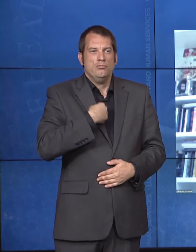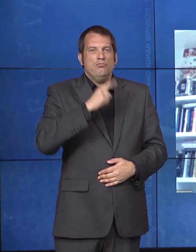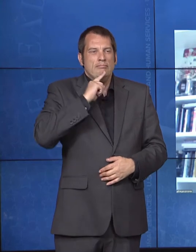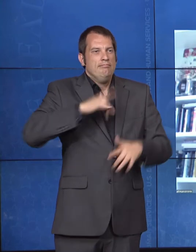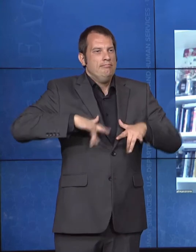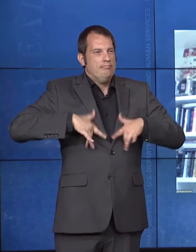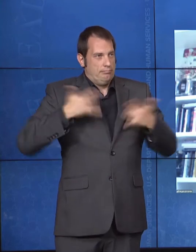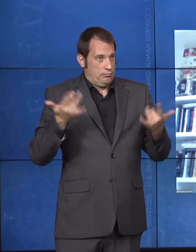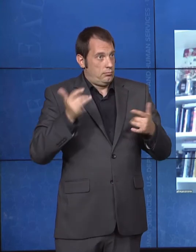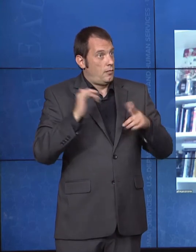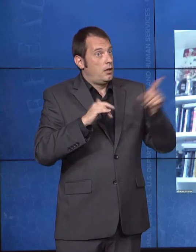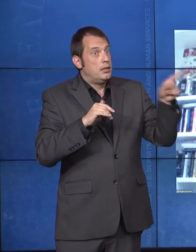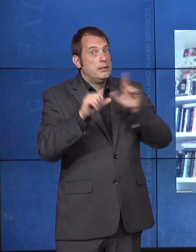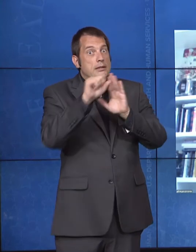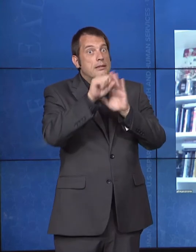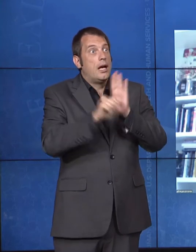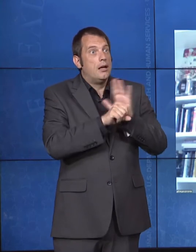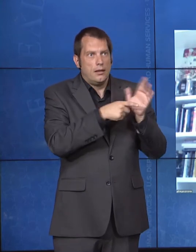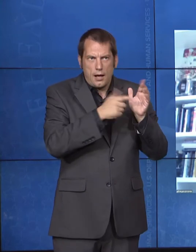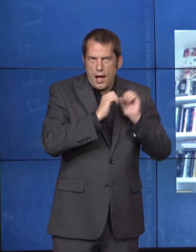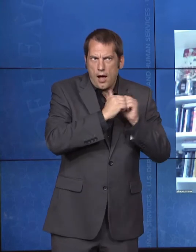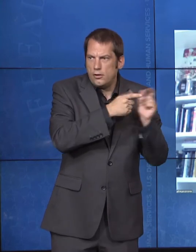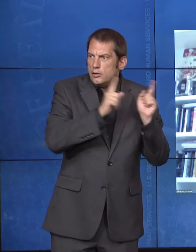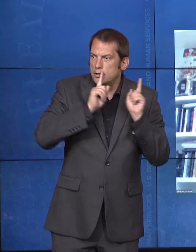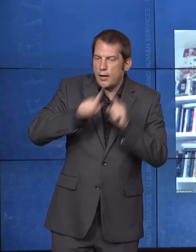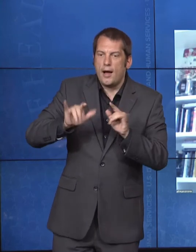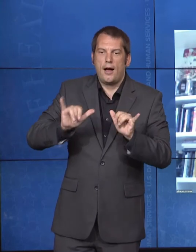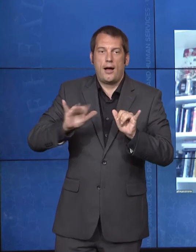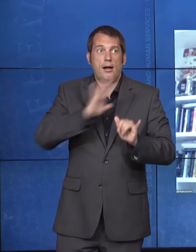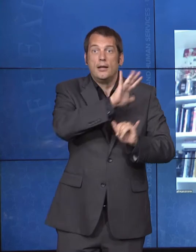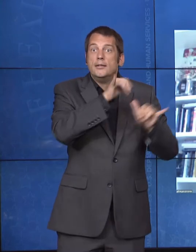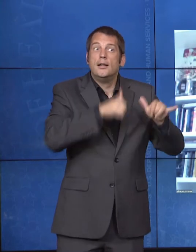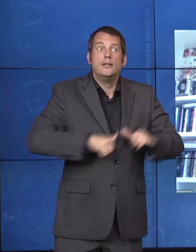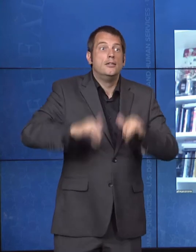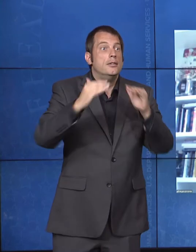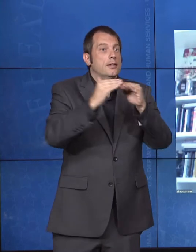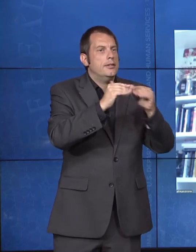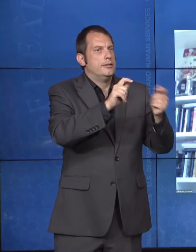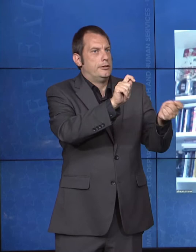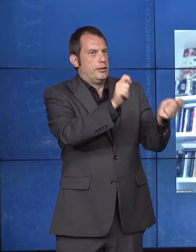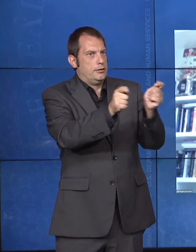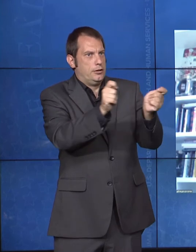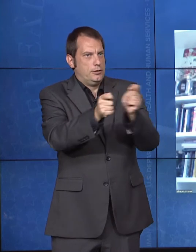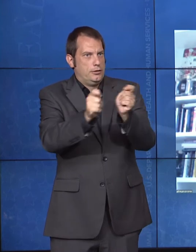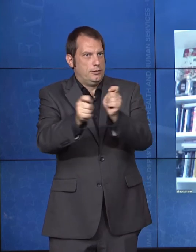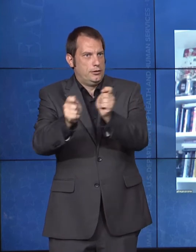to their standards, to make sure it's based on individualized assessments that we don't